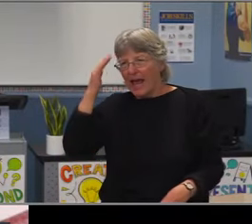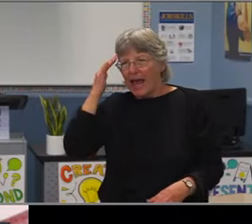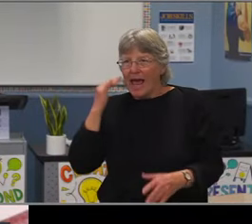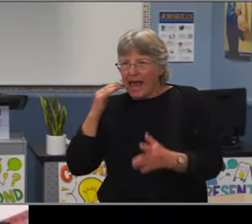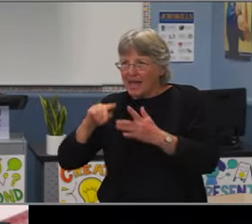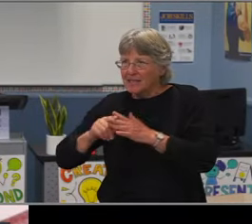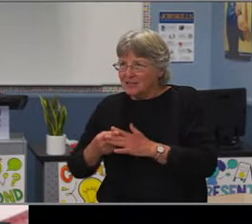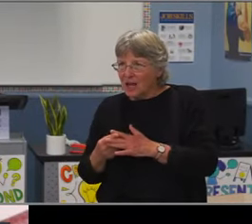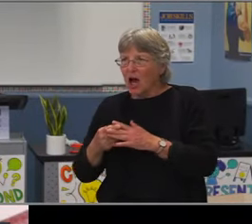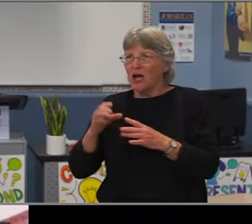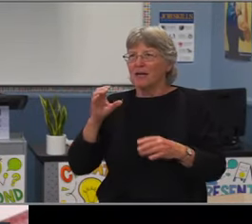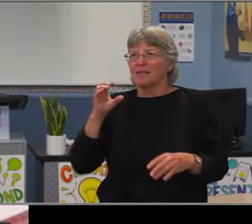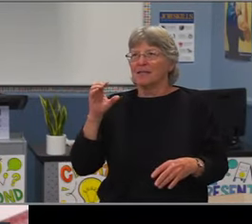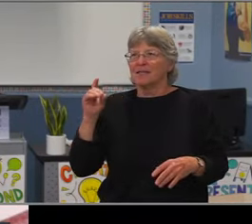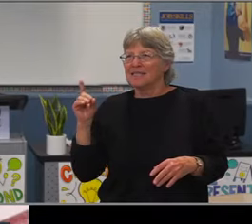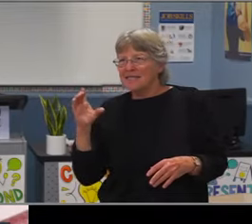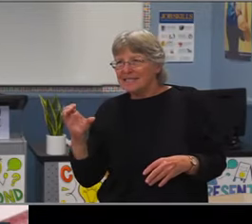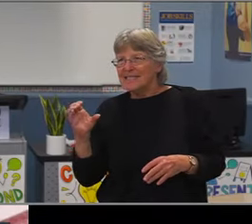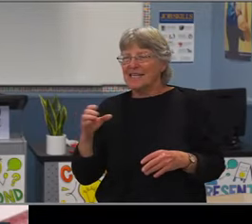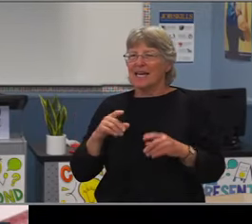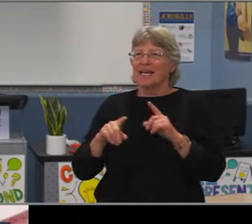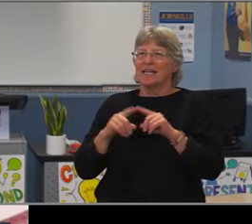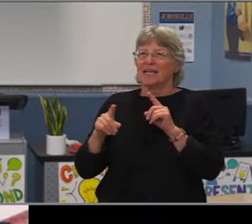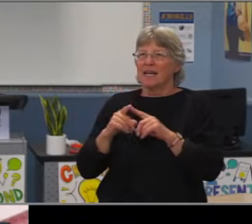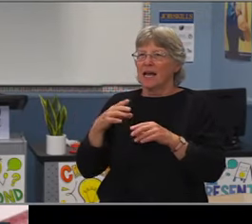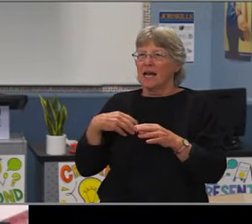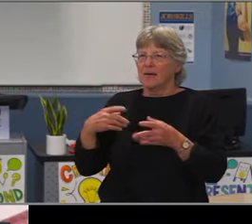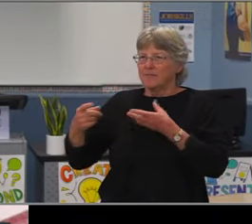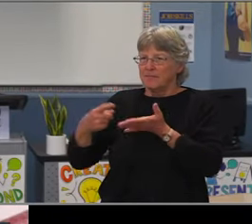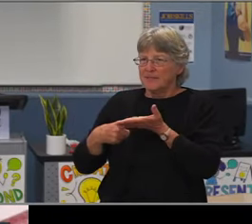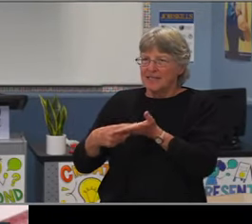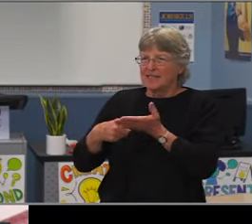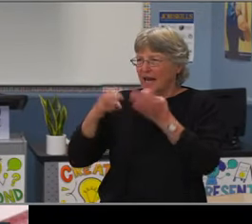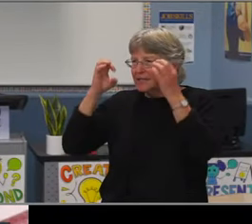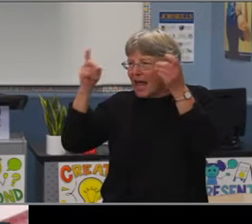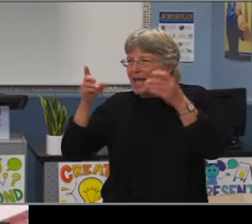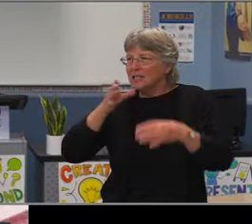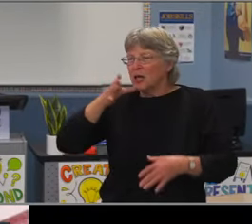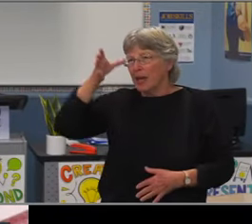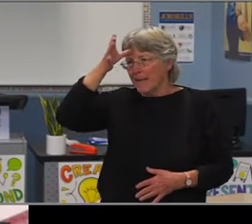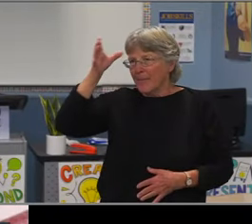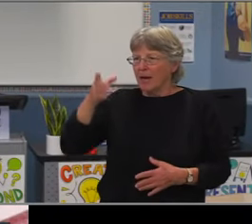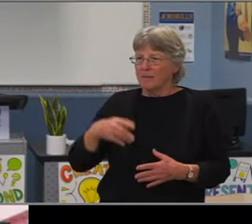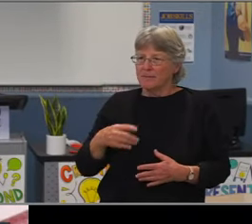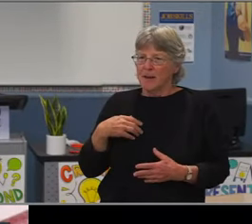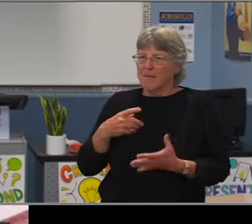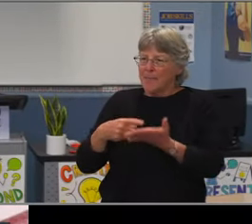in the classroom, the adult teacher, and his or her connection with the students that make the most difference.